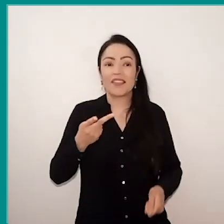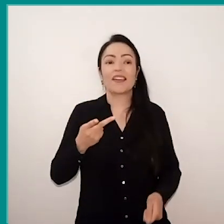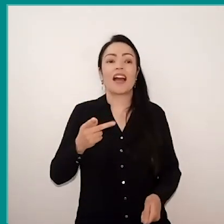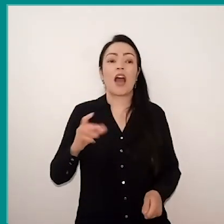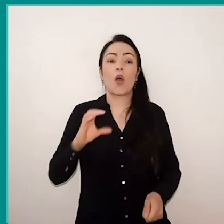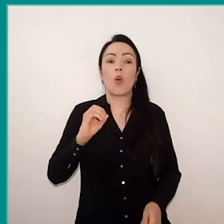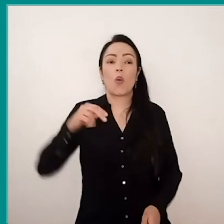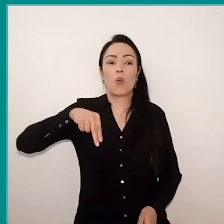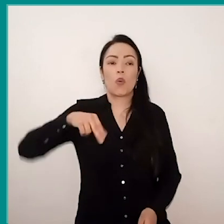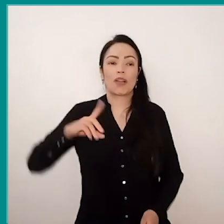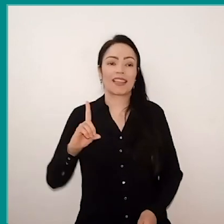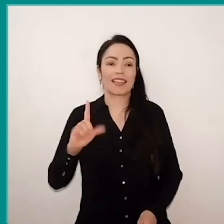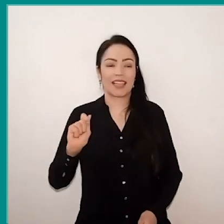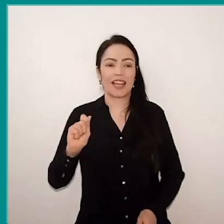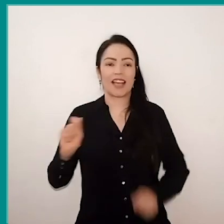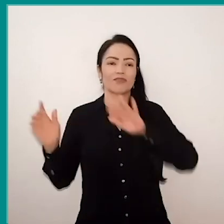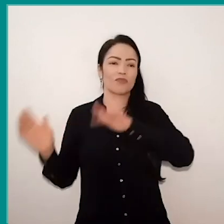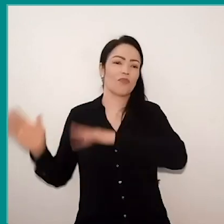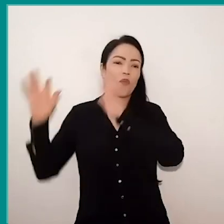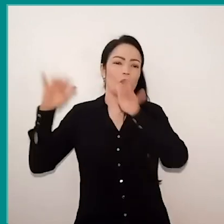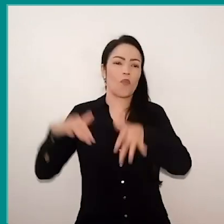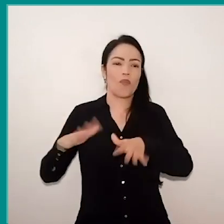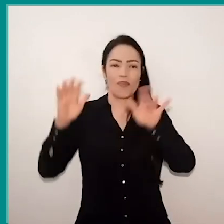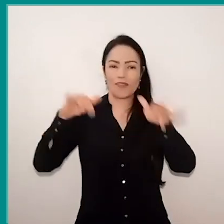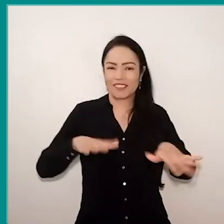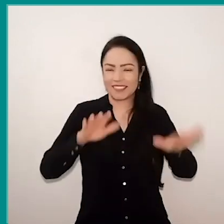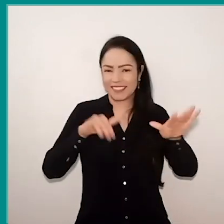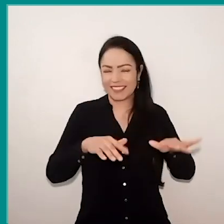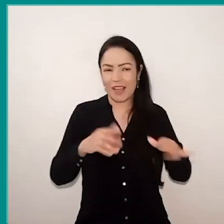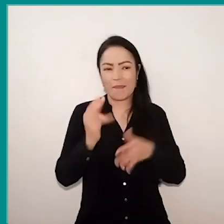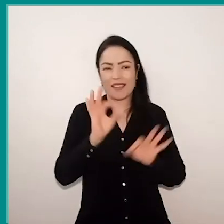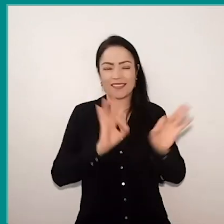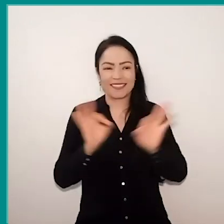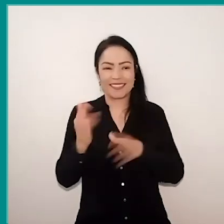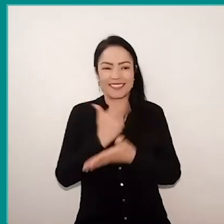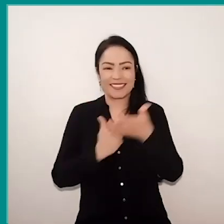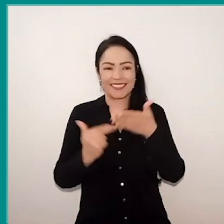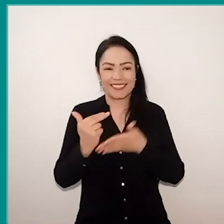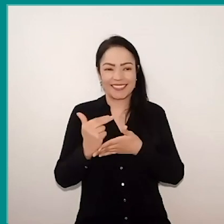the sea, it entered mine Today's records.